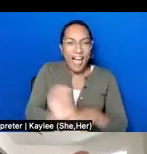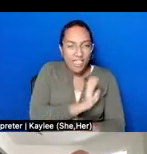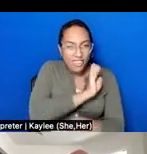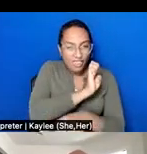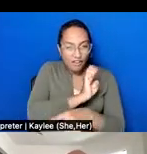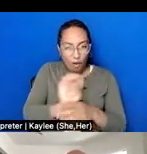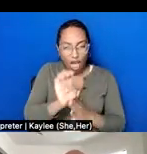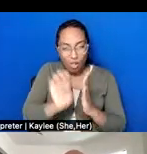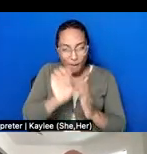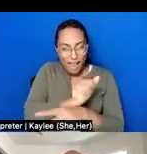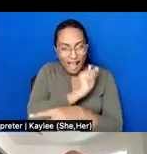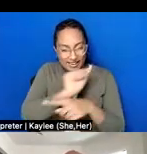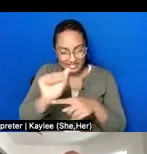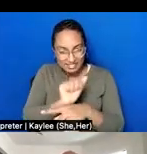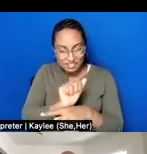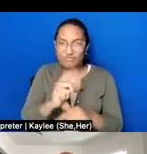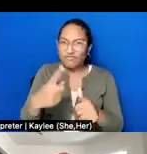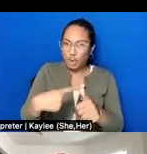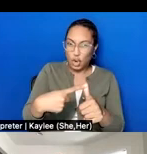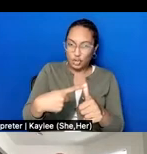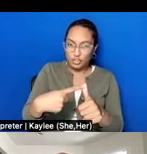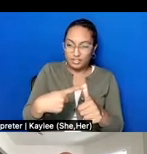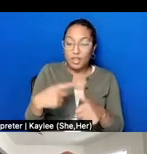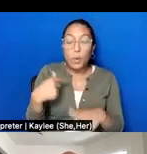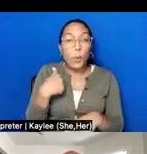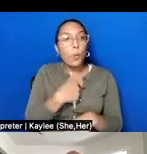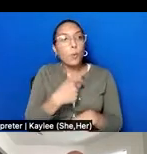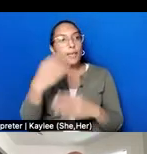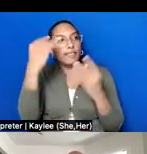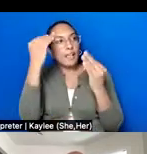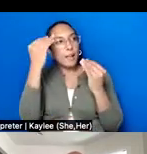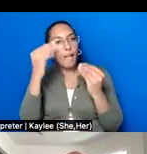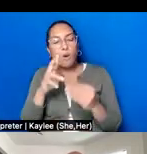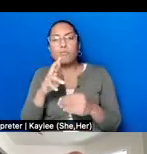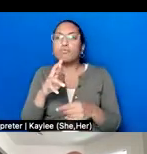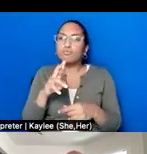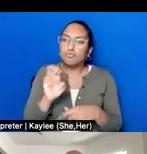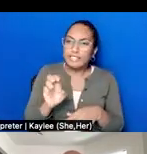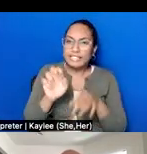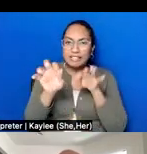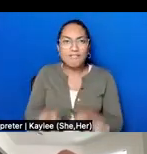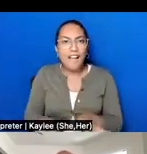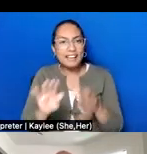enjoins upon us. Because when we think about redefining narrative, it means defining narrative